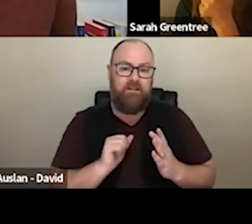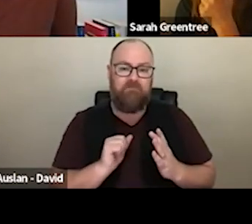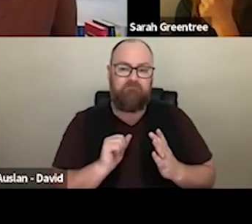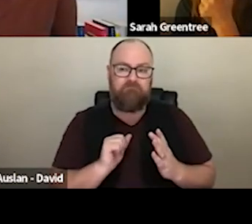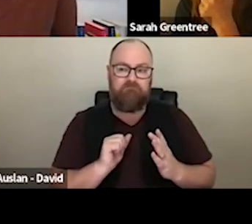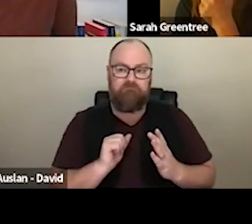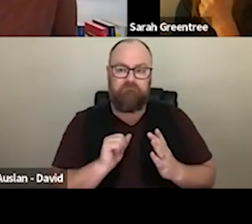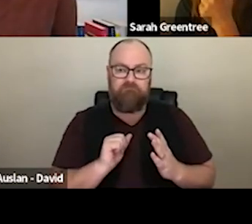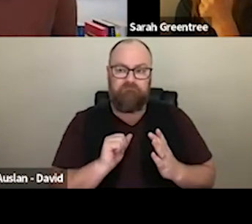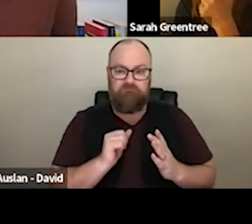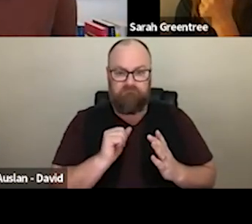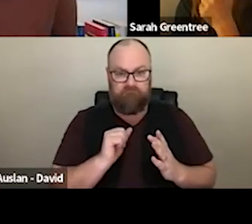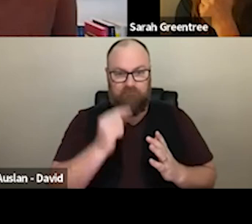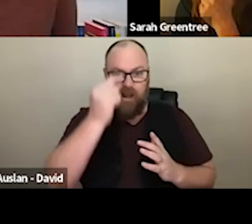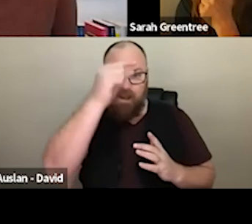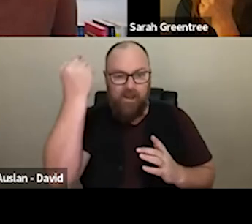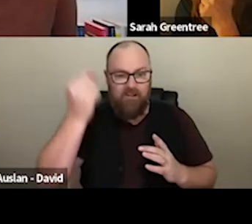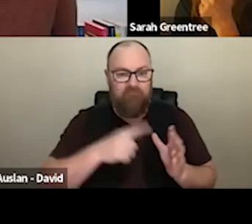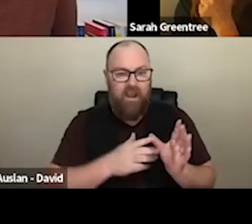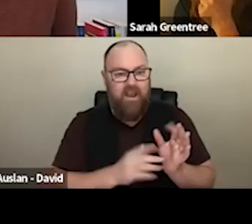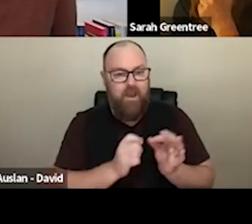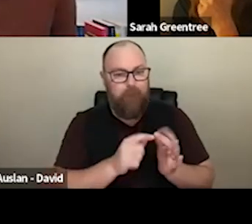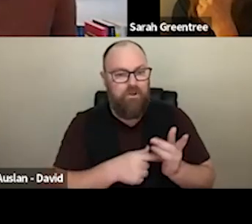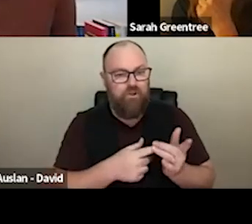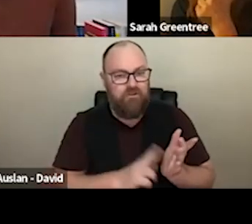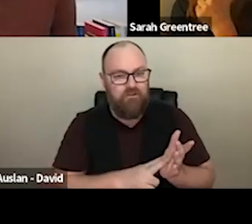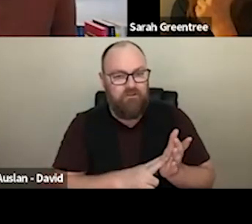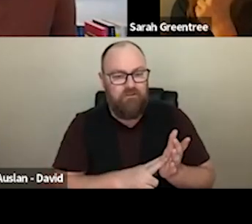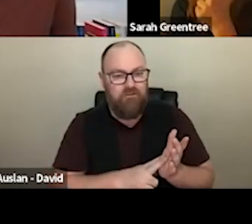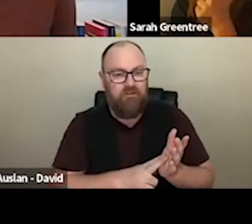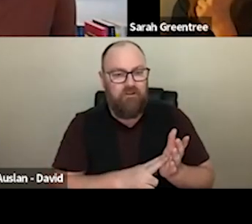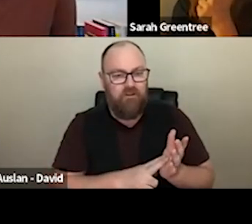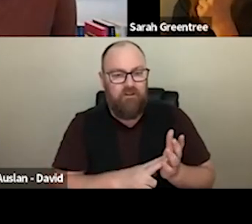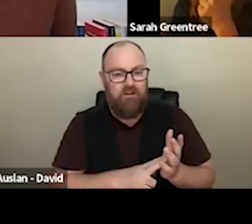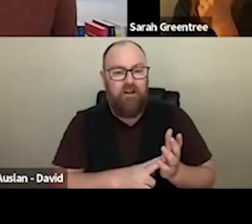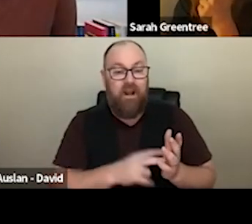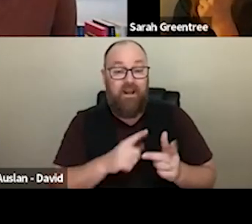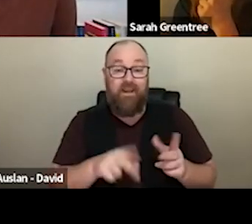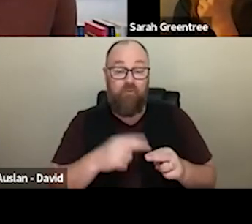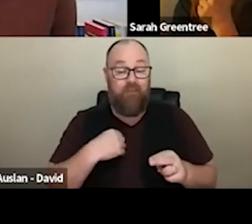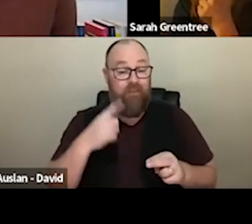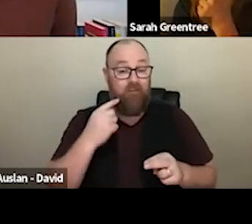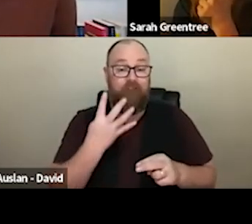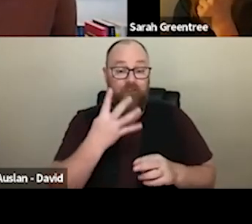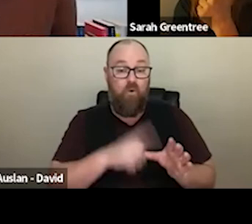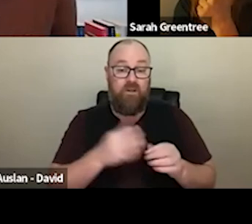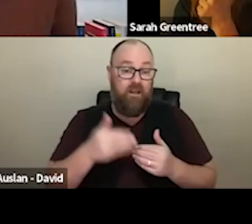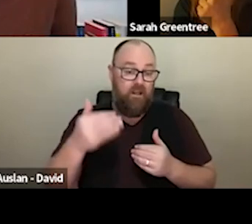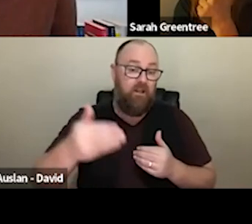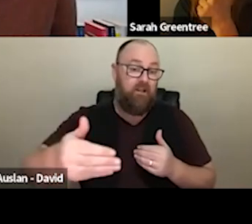I think there's there's a sense that what we're looking for in terms of an in terms of a four-year artistic vision. in terms of a four-year artistic vision is a journey, and story over those four years.